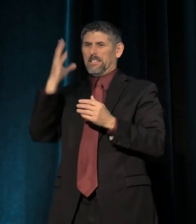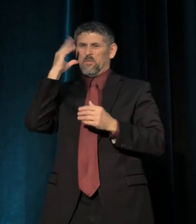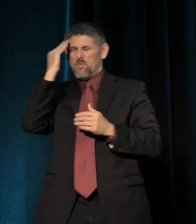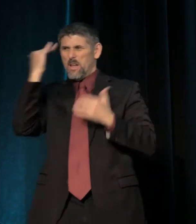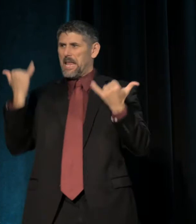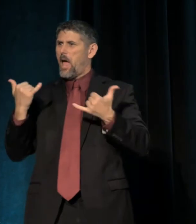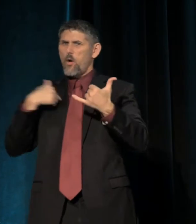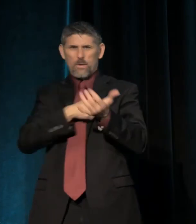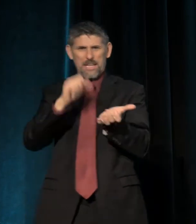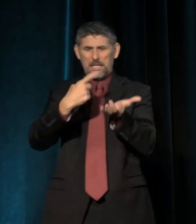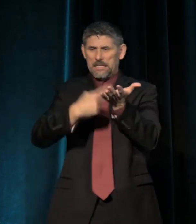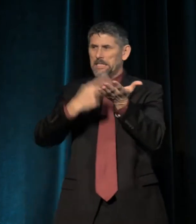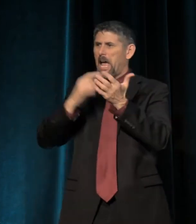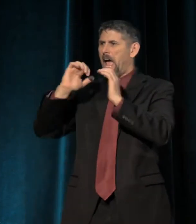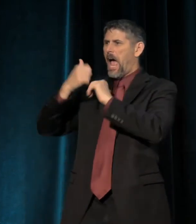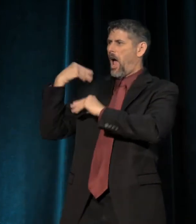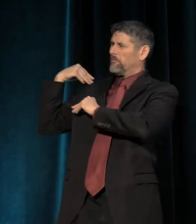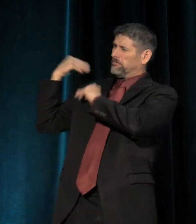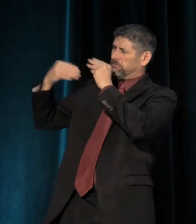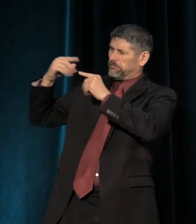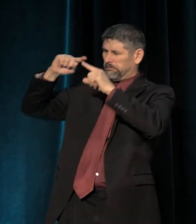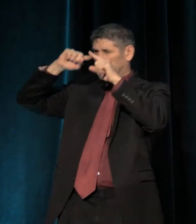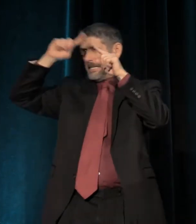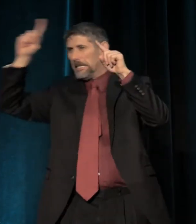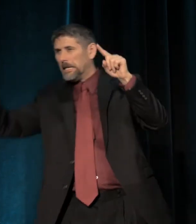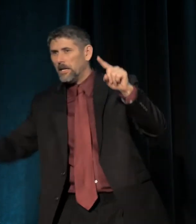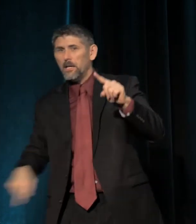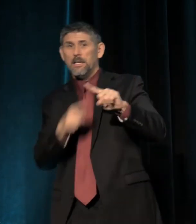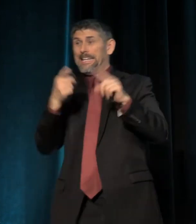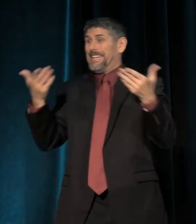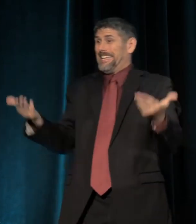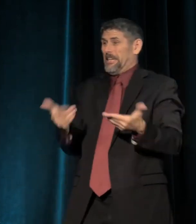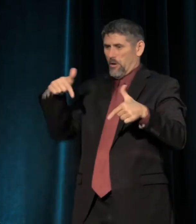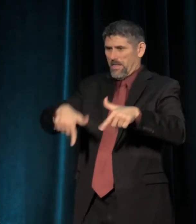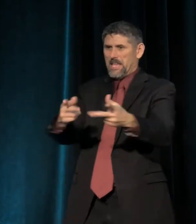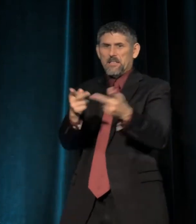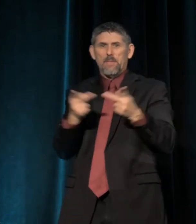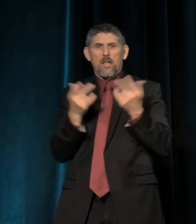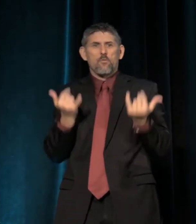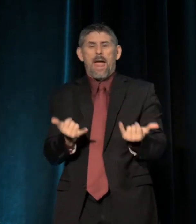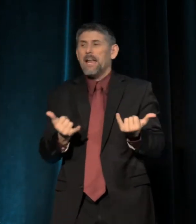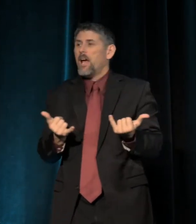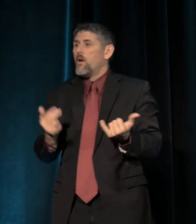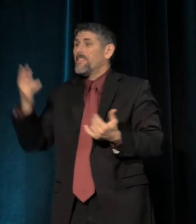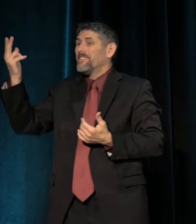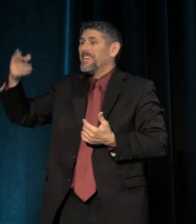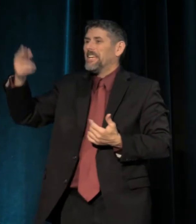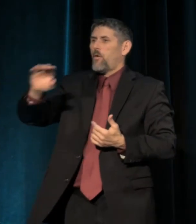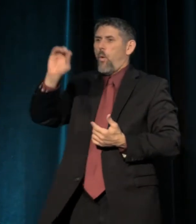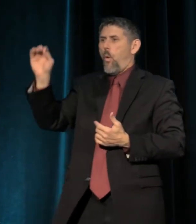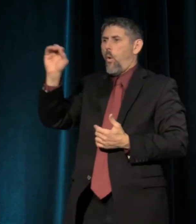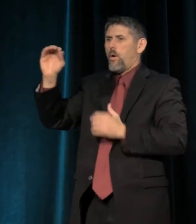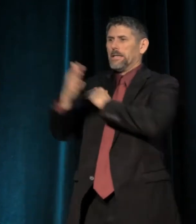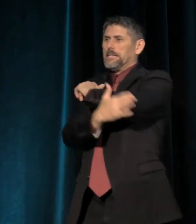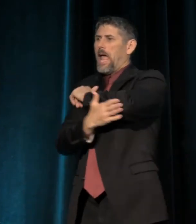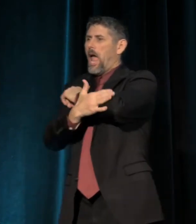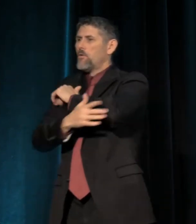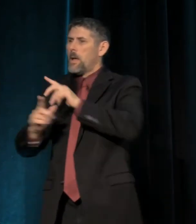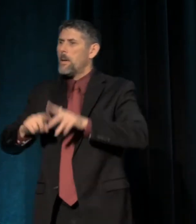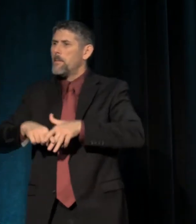even right here in this place where we are right now. The history of Oregon country is one that begins with race,